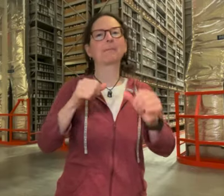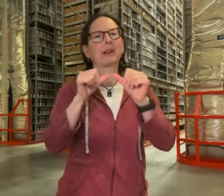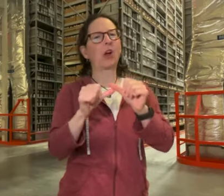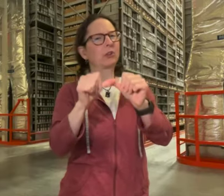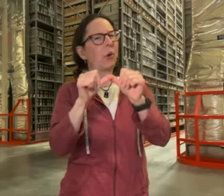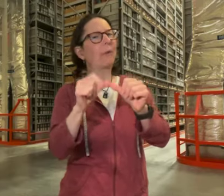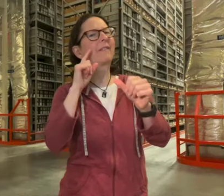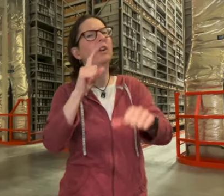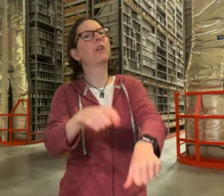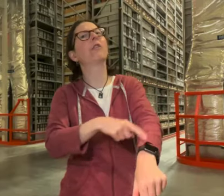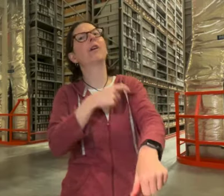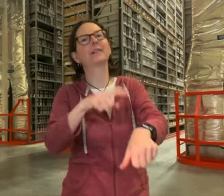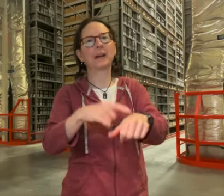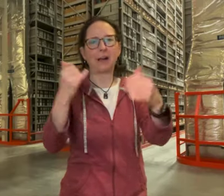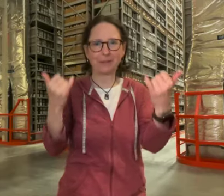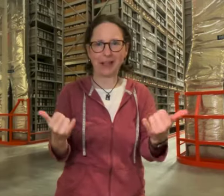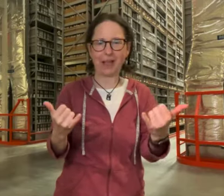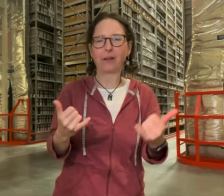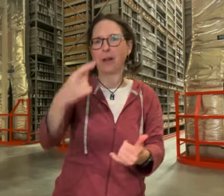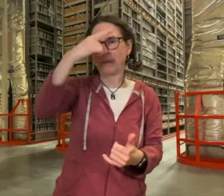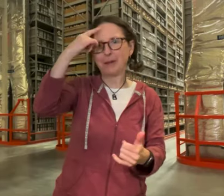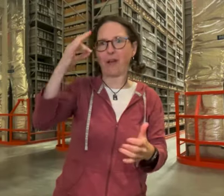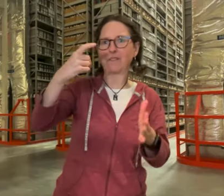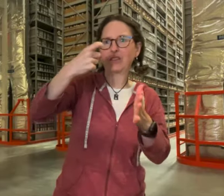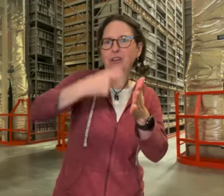the discussion about the accession has been ongoing for a long time now